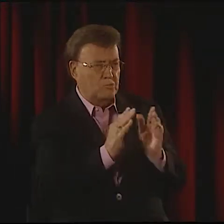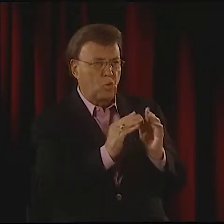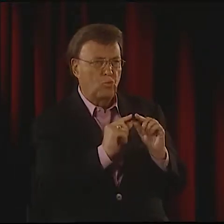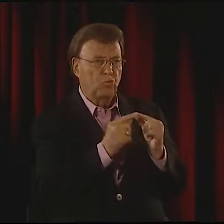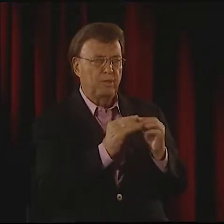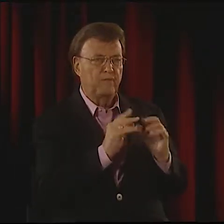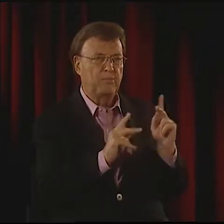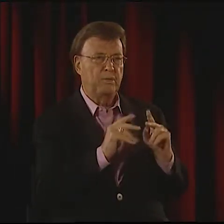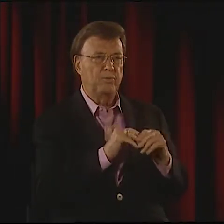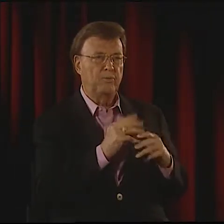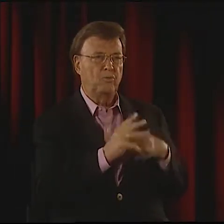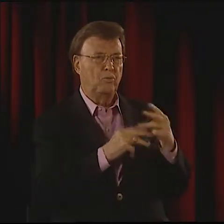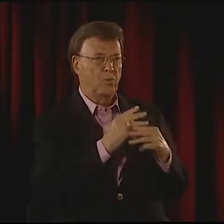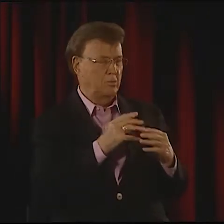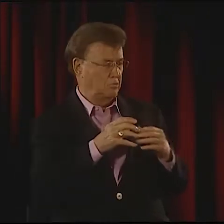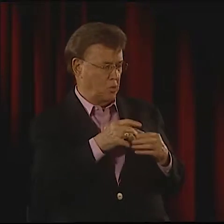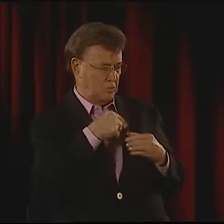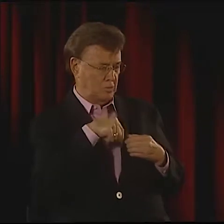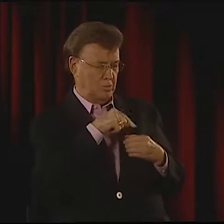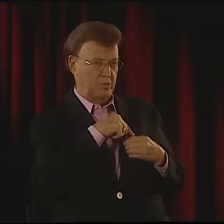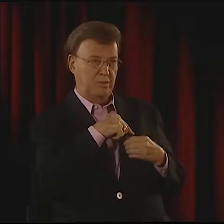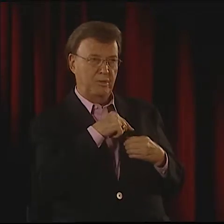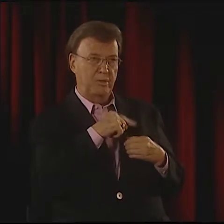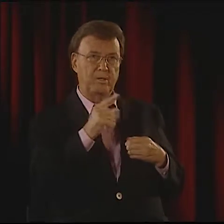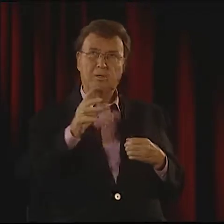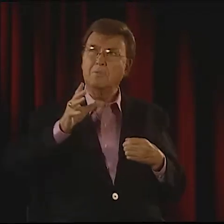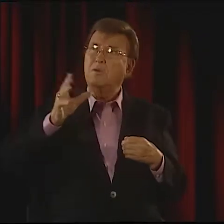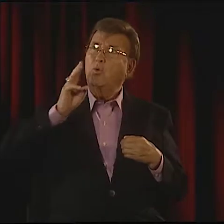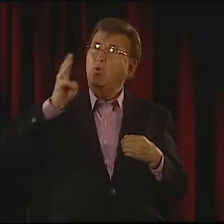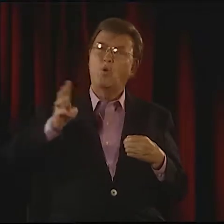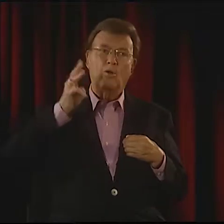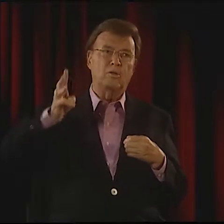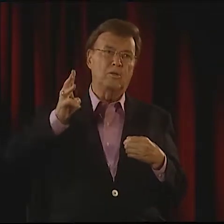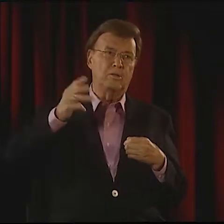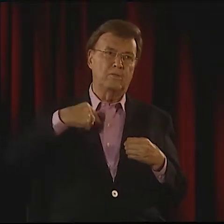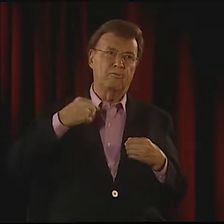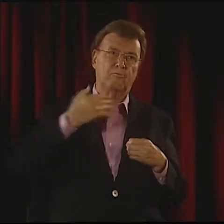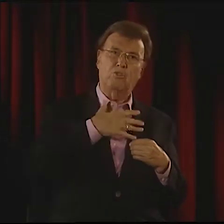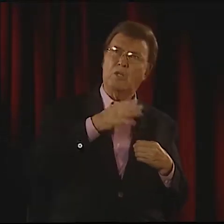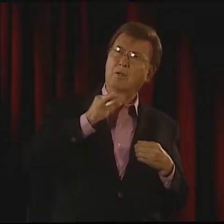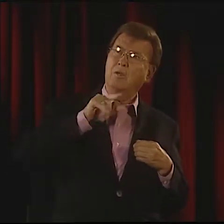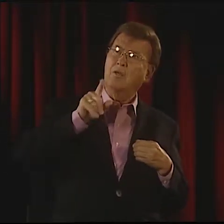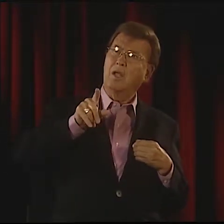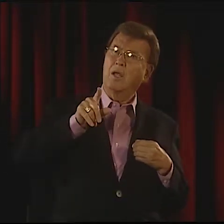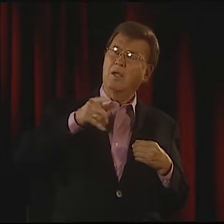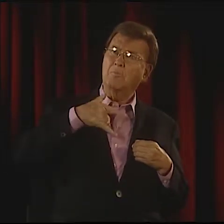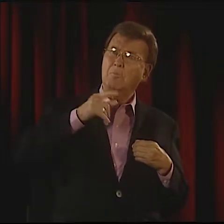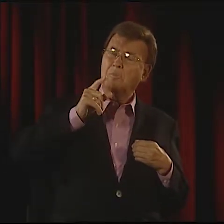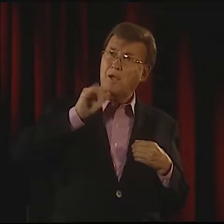YOU ONLY USE IT IN YOUR OWN WORLD, YOUR SMALL GROUP OF PEOPLE. THAT'S FOR US, BUT IN THE GREATER WORLD